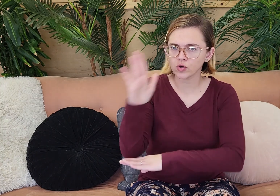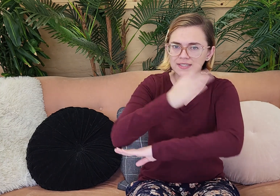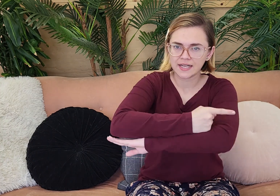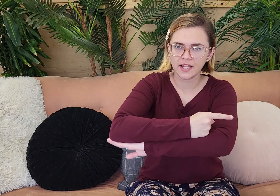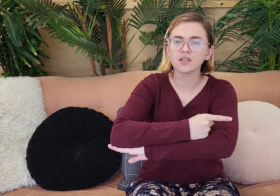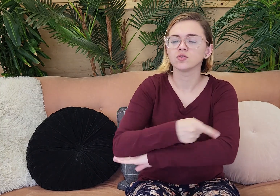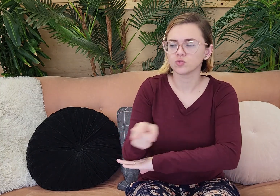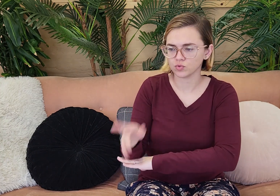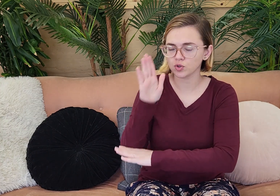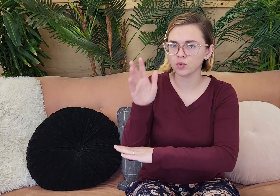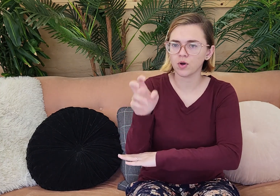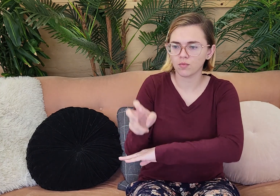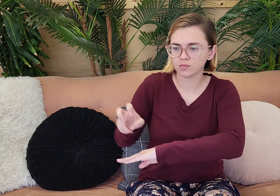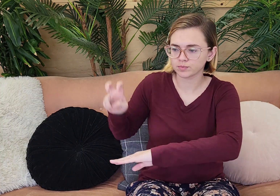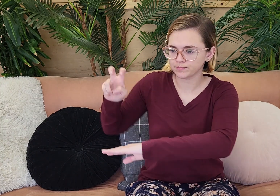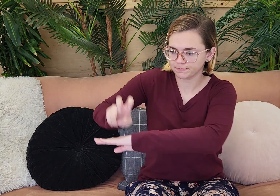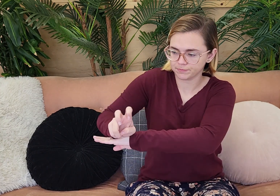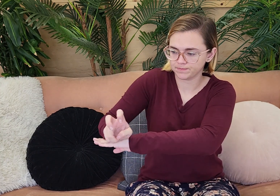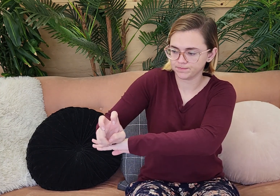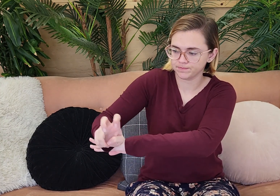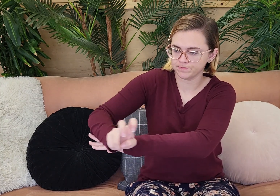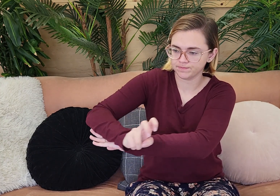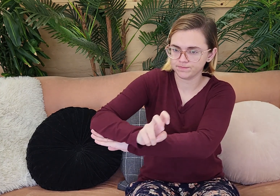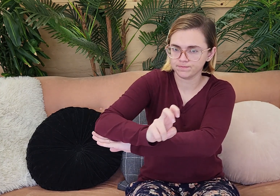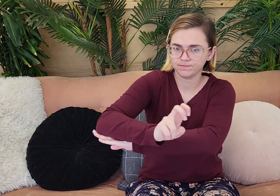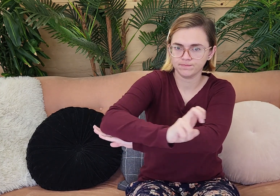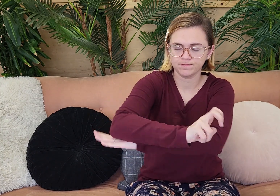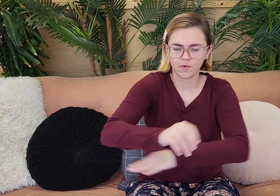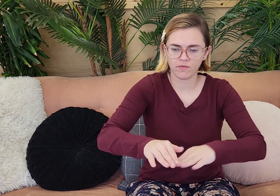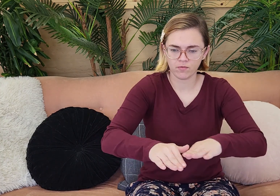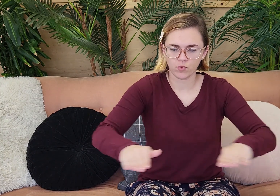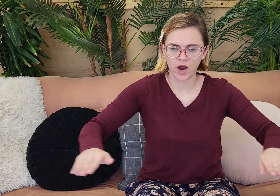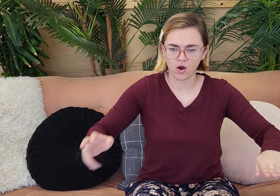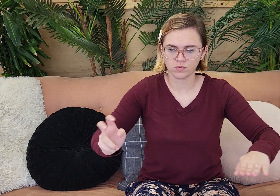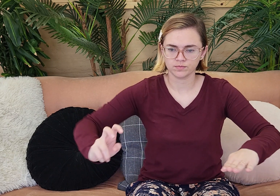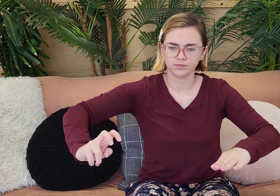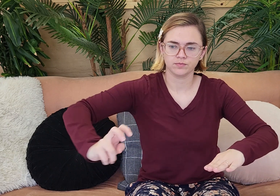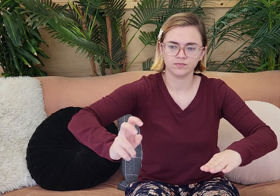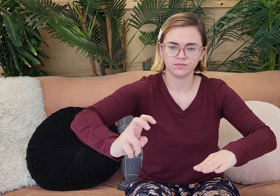And all of your days you will have to crawl on your belly on the